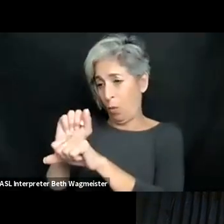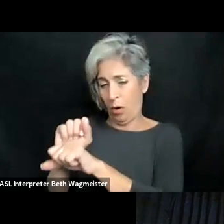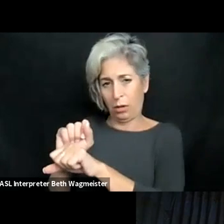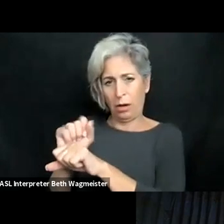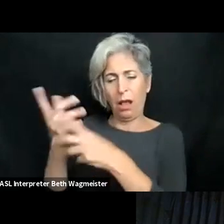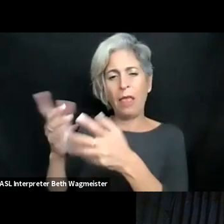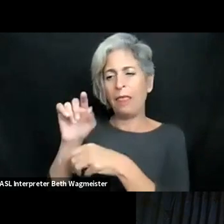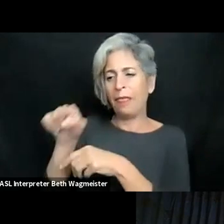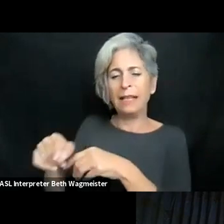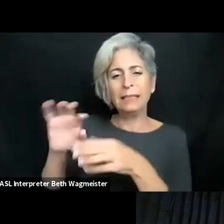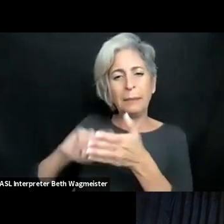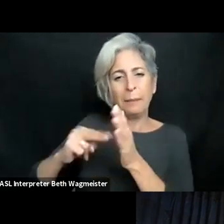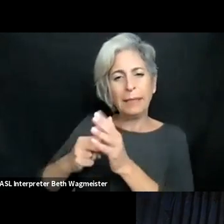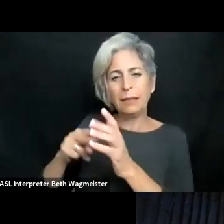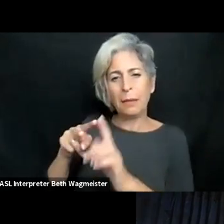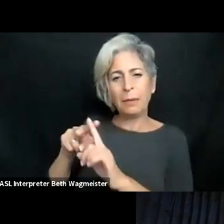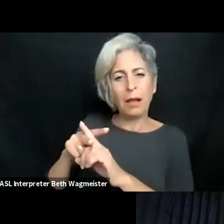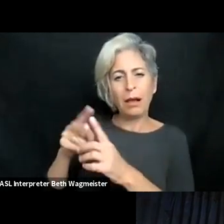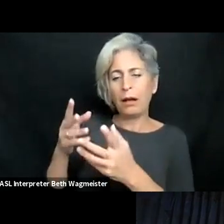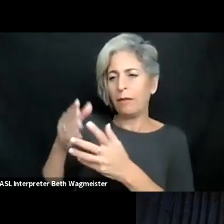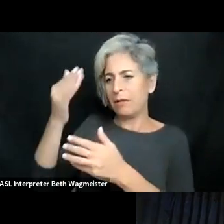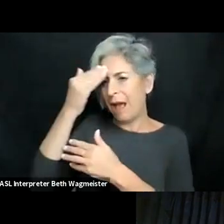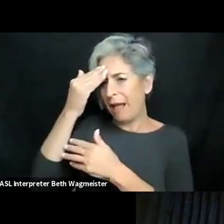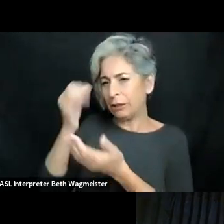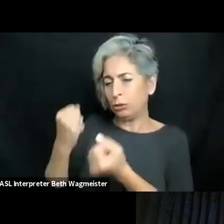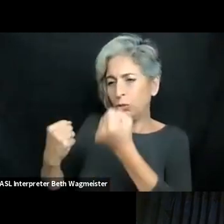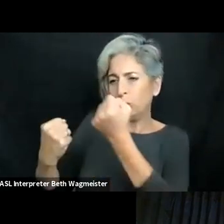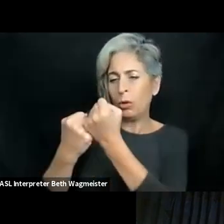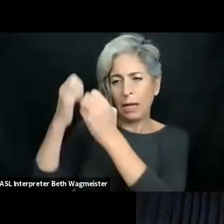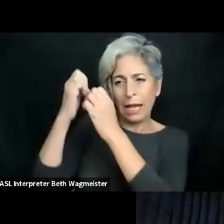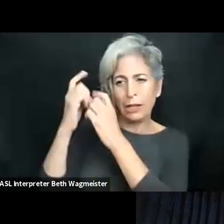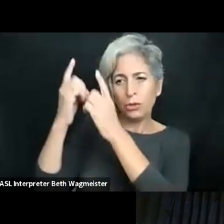assistive technology and accessibility competency framework. And this